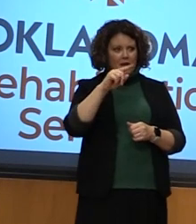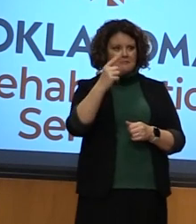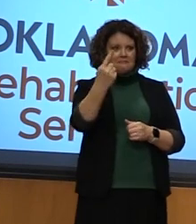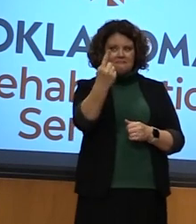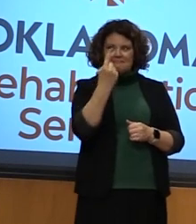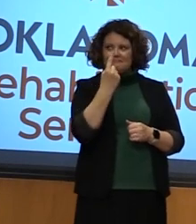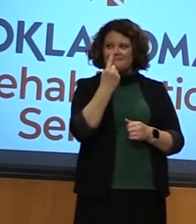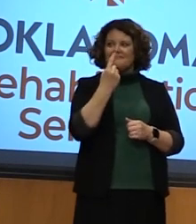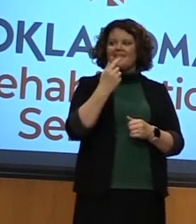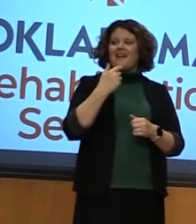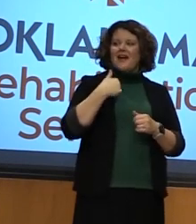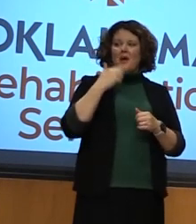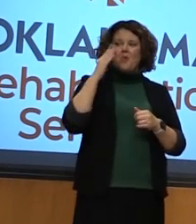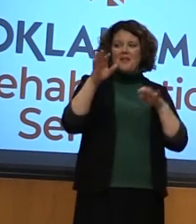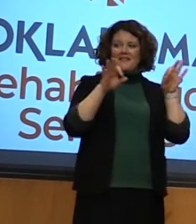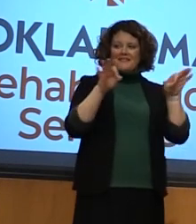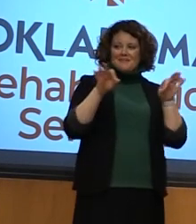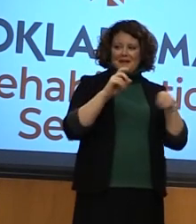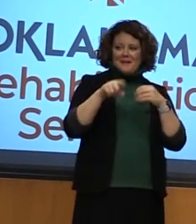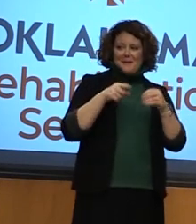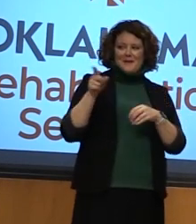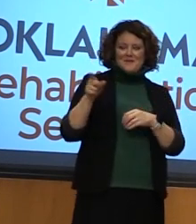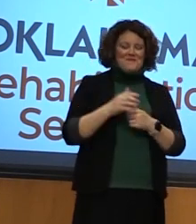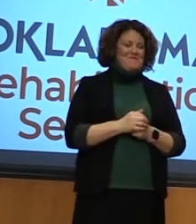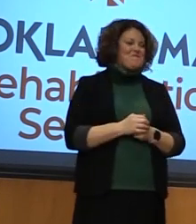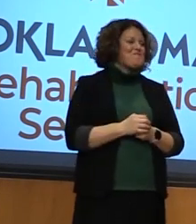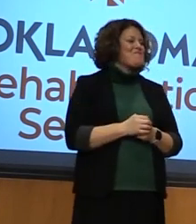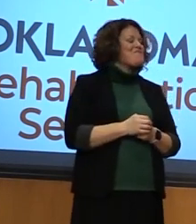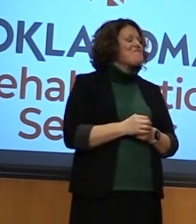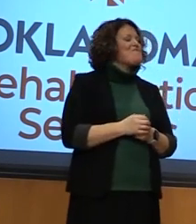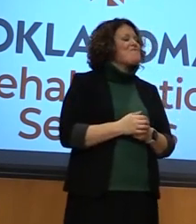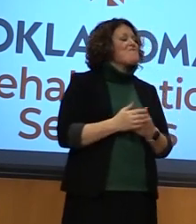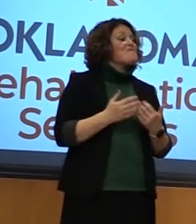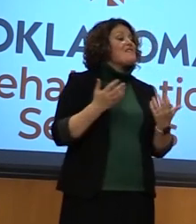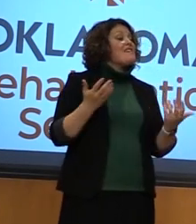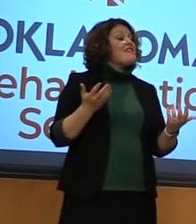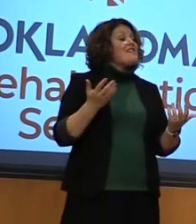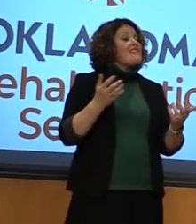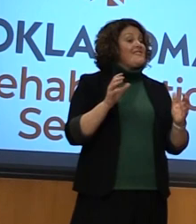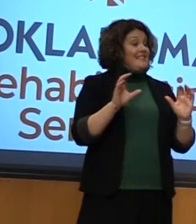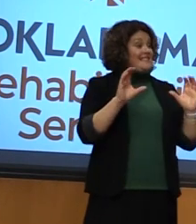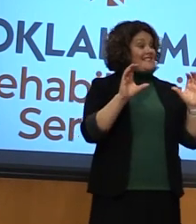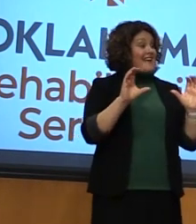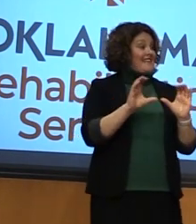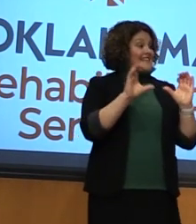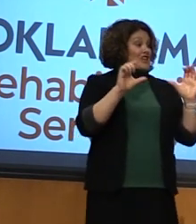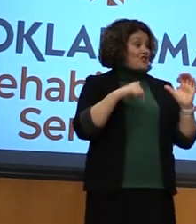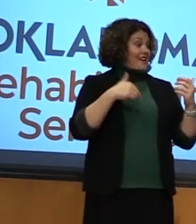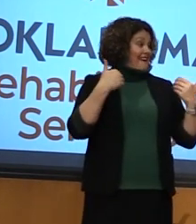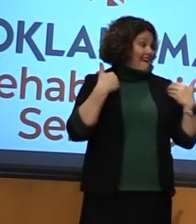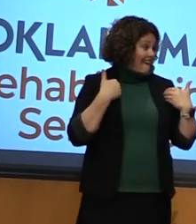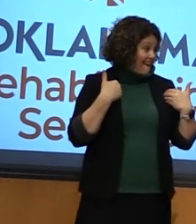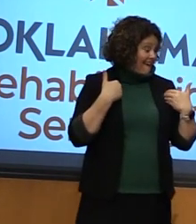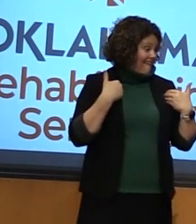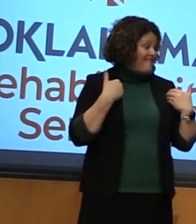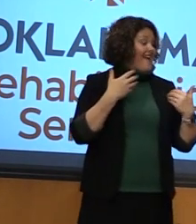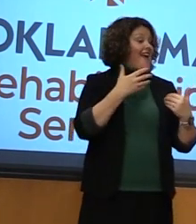us as I speak that would be awesome. The citation that I have as well as the notes